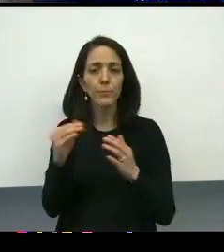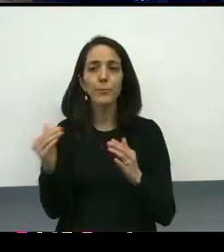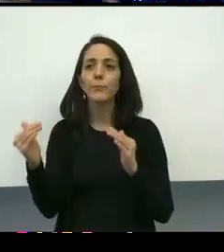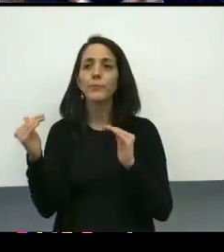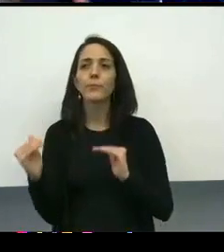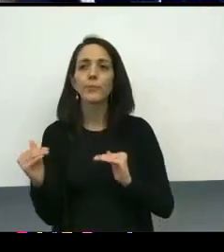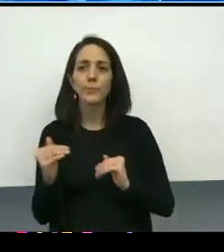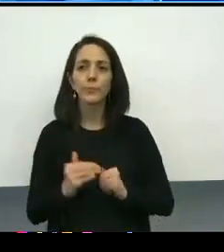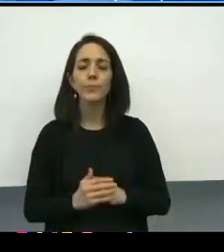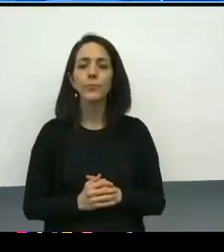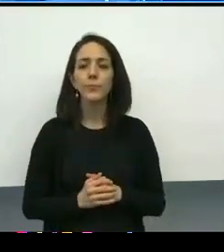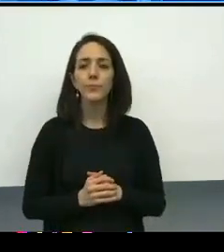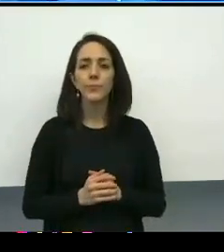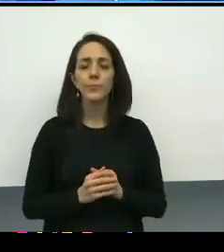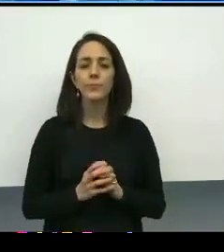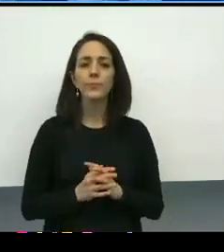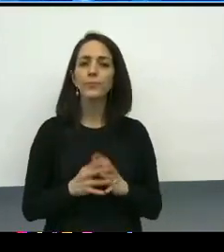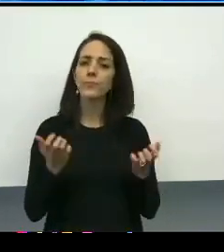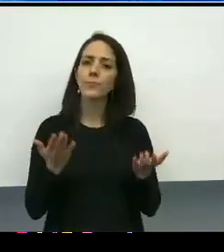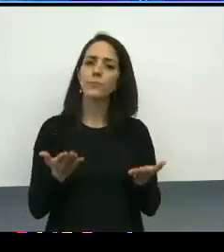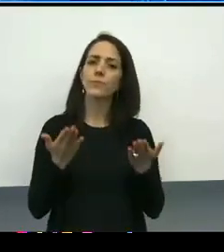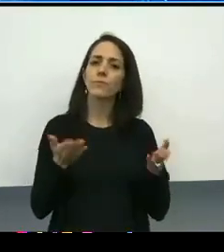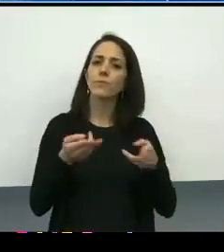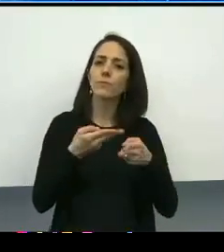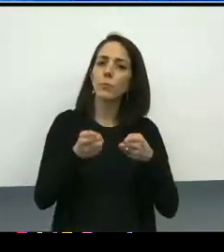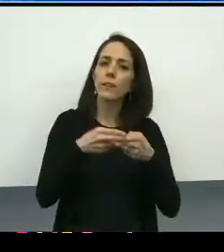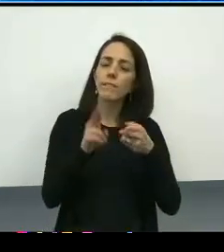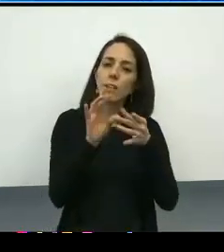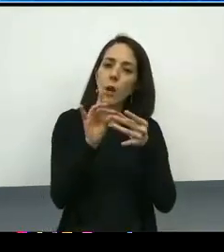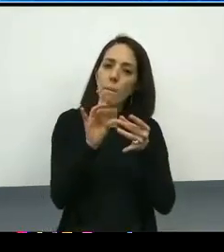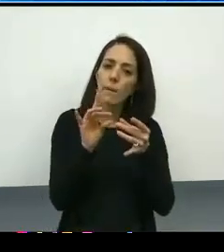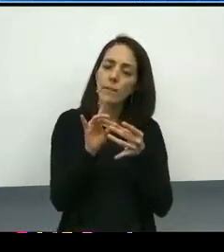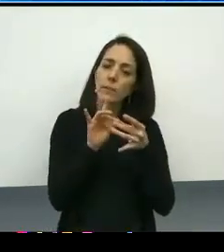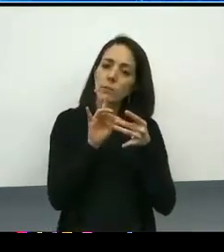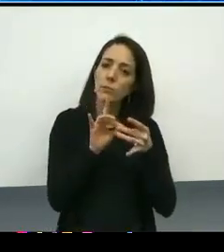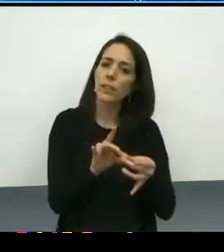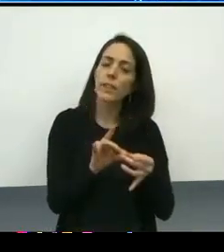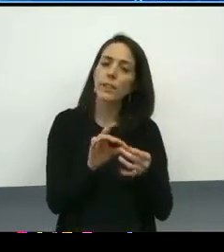I just wanna offer some brief comments relative to our oversight charter.